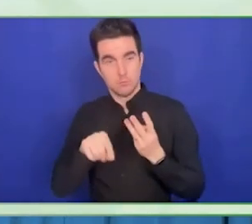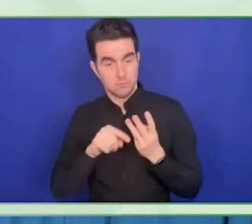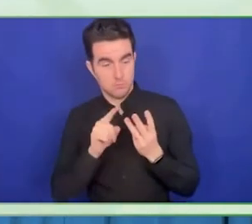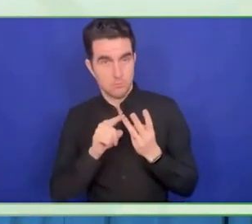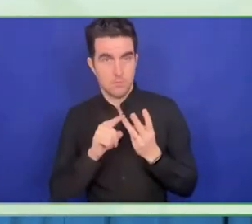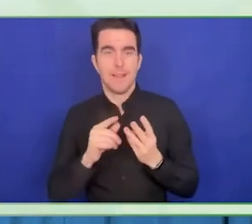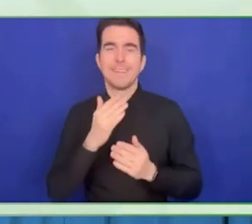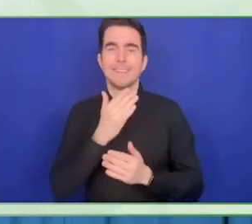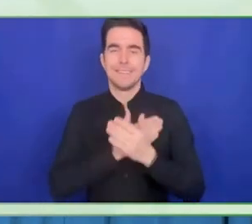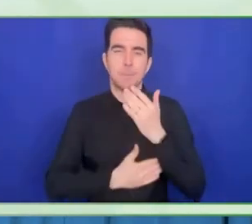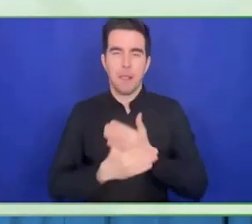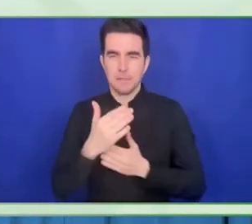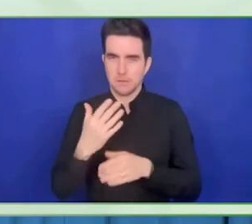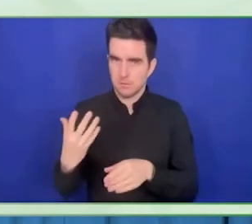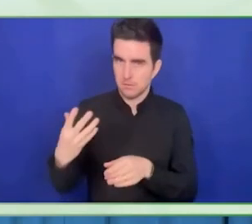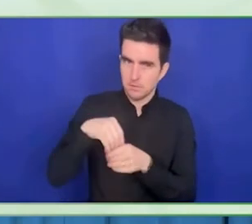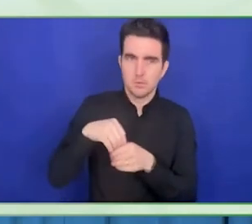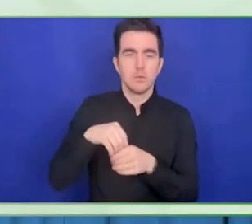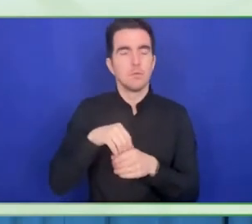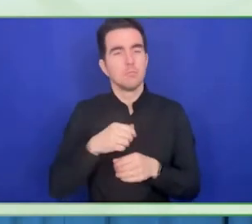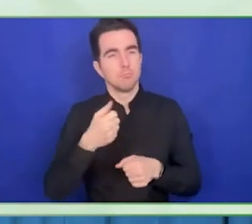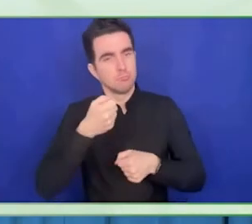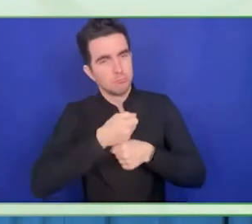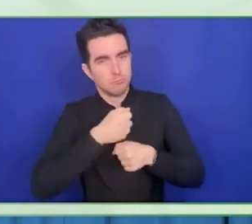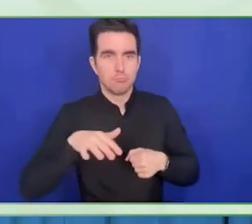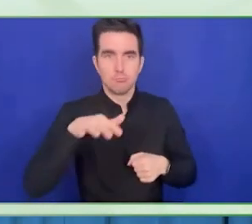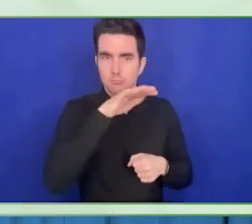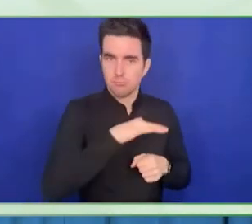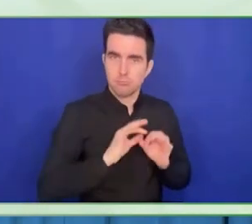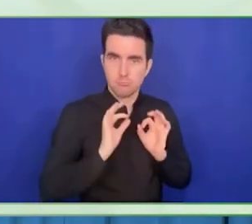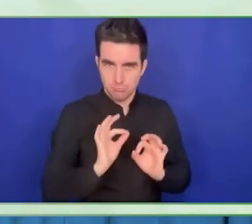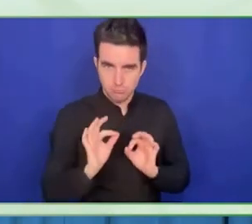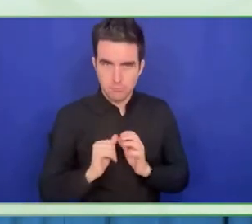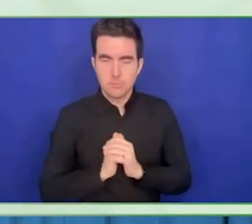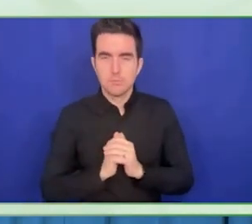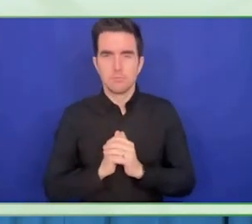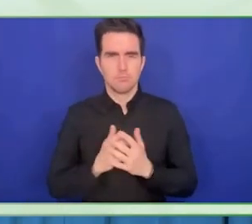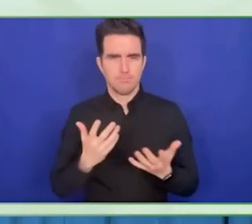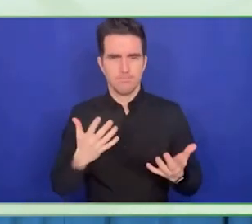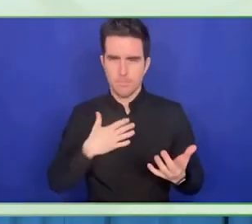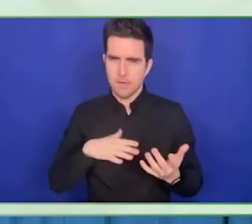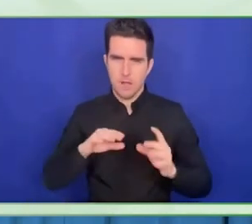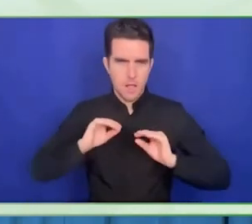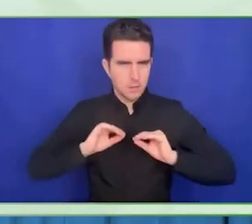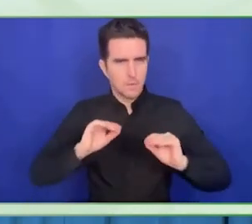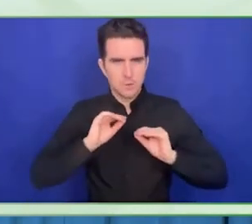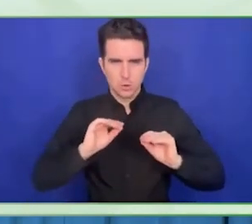So recently we have expanded our program from education to disability inclusion and business.